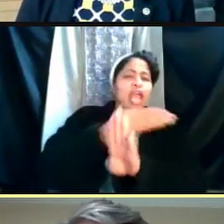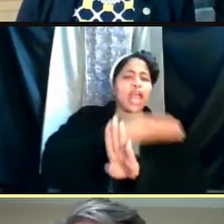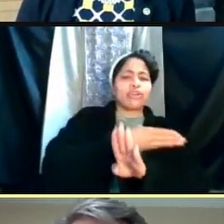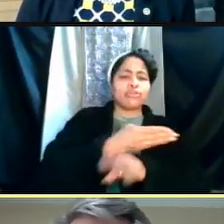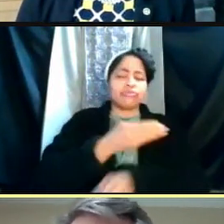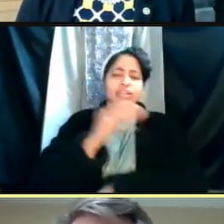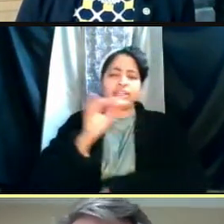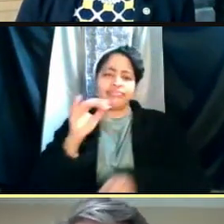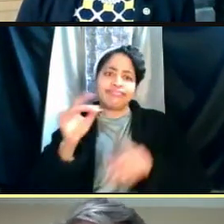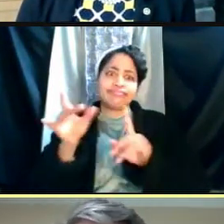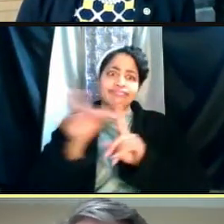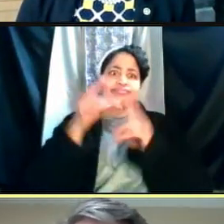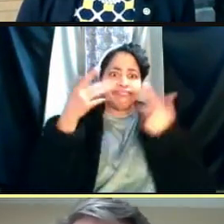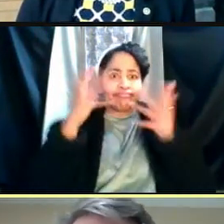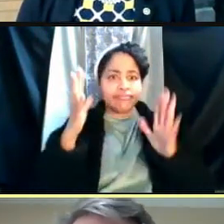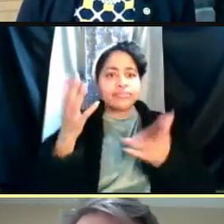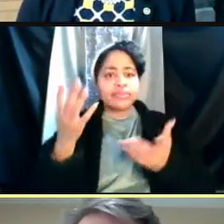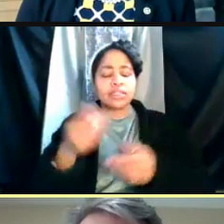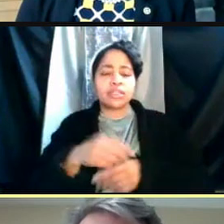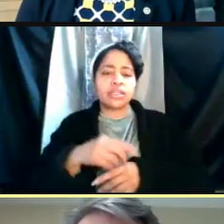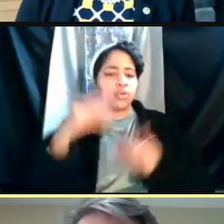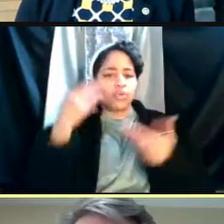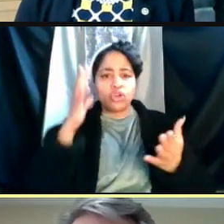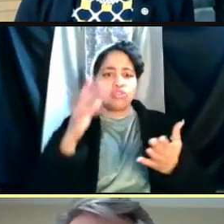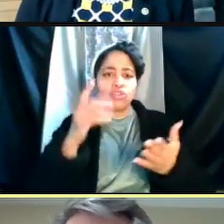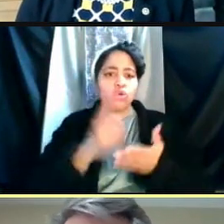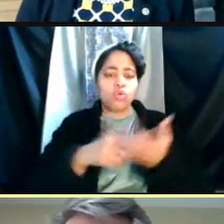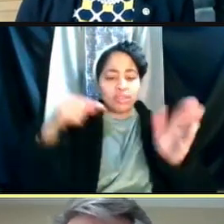what the extent of immunity is like, but those are similar.